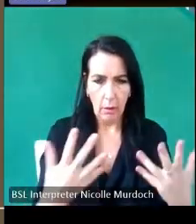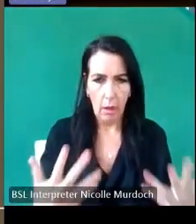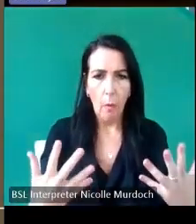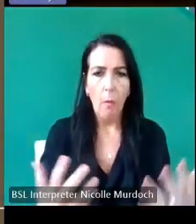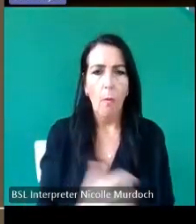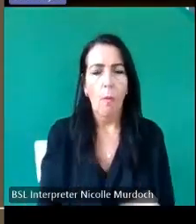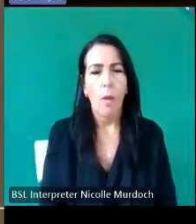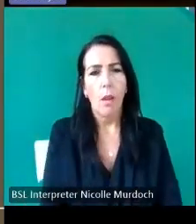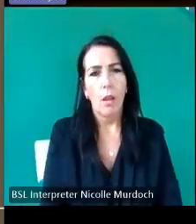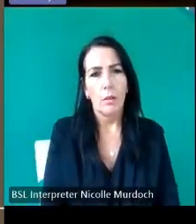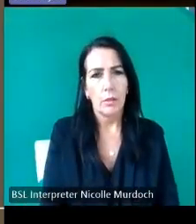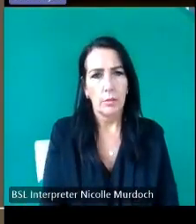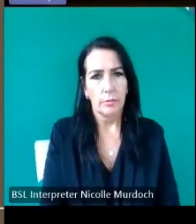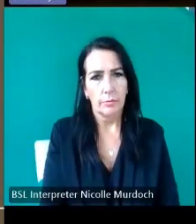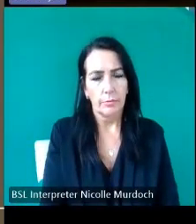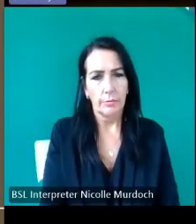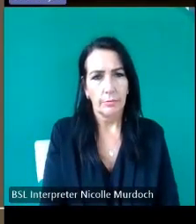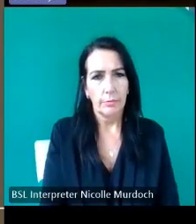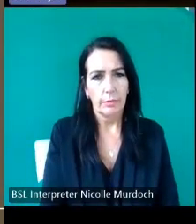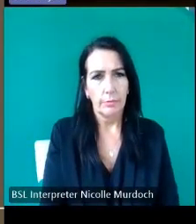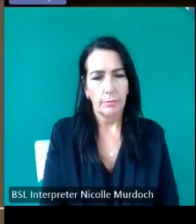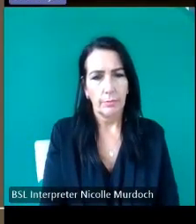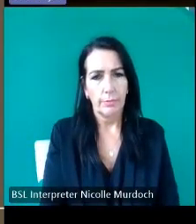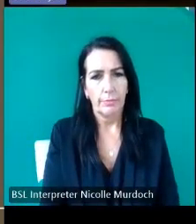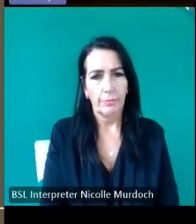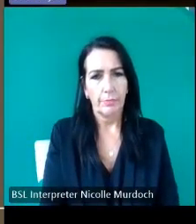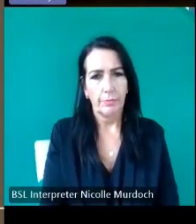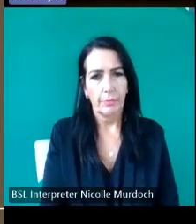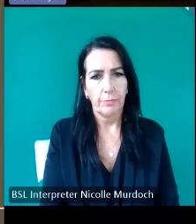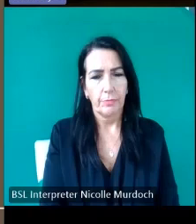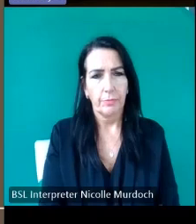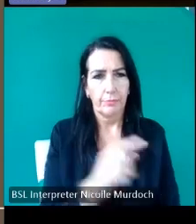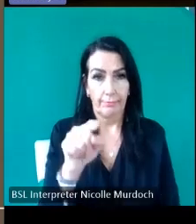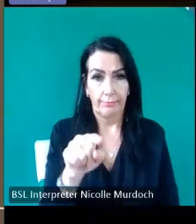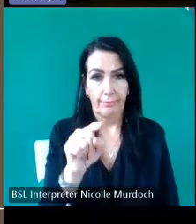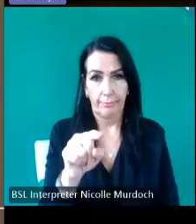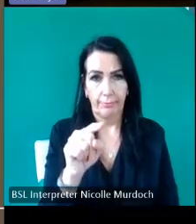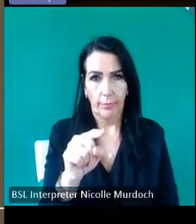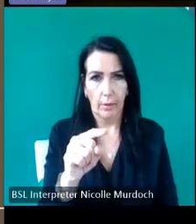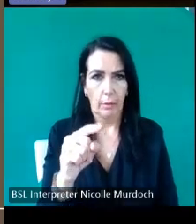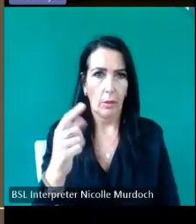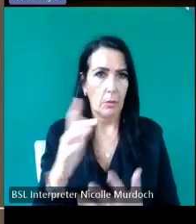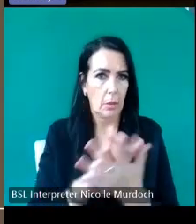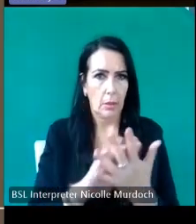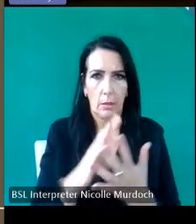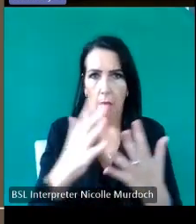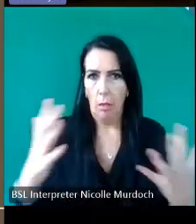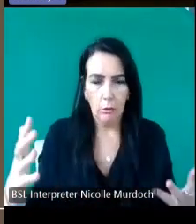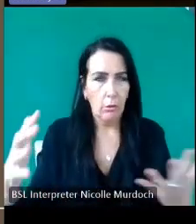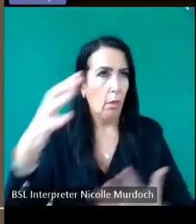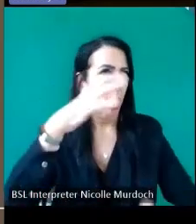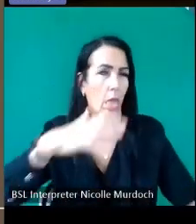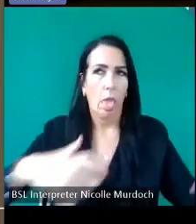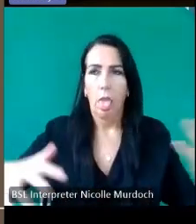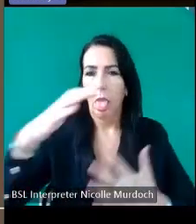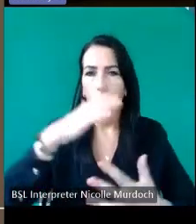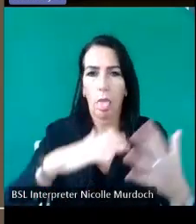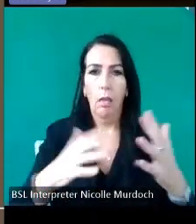has meant a massive uh period of upheaval so there are currently around about 3,000 places of worship